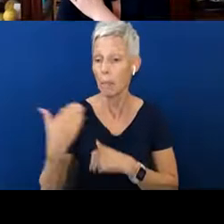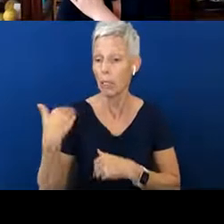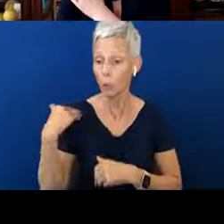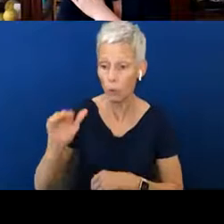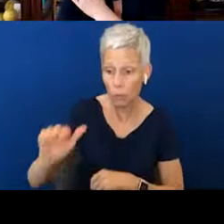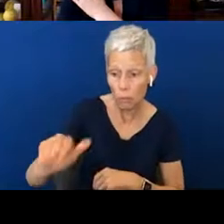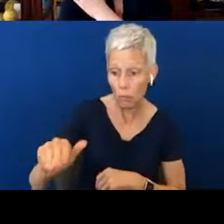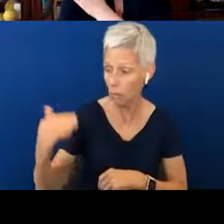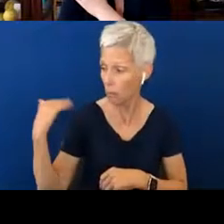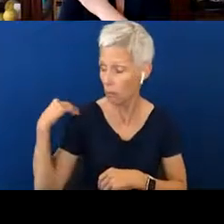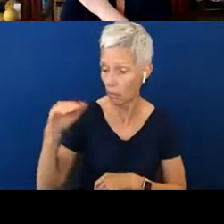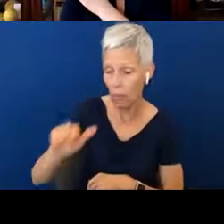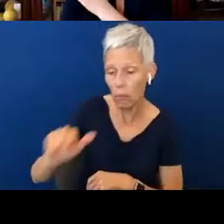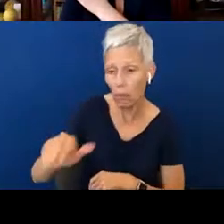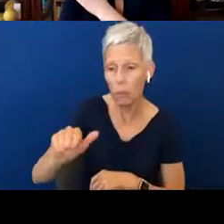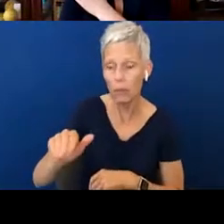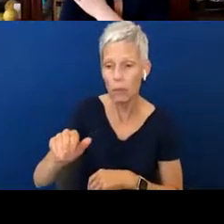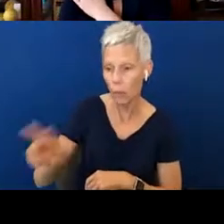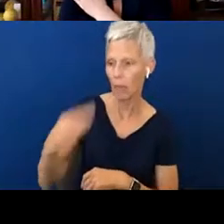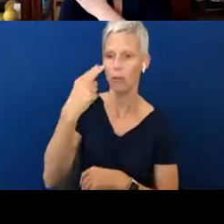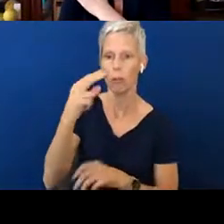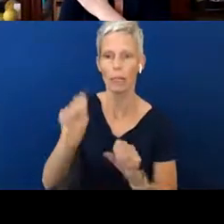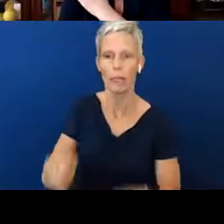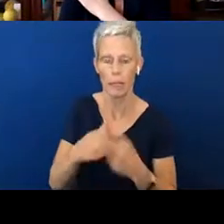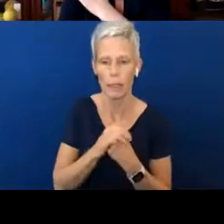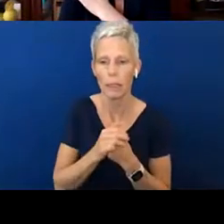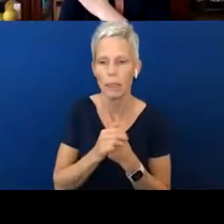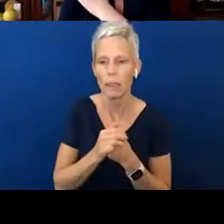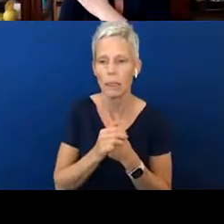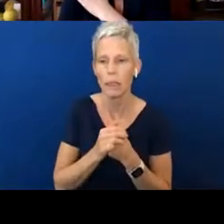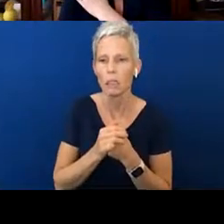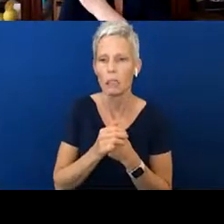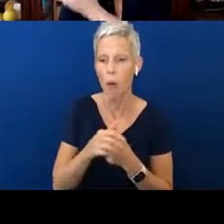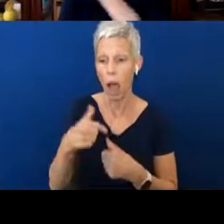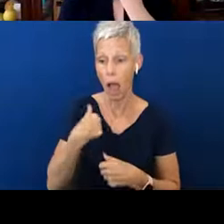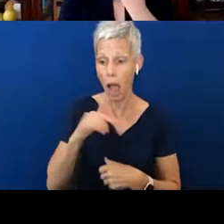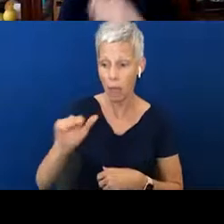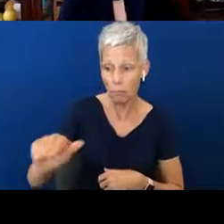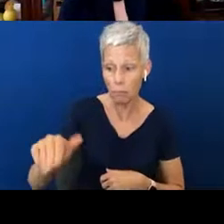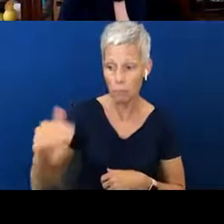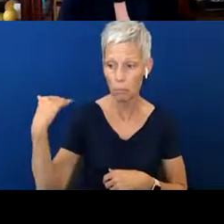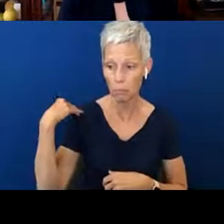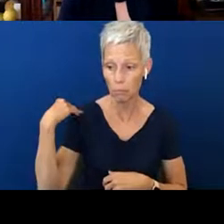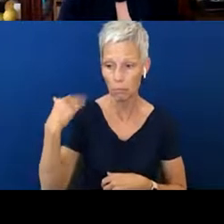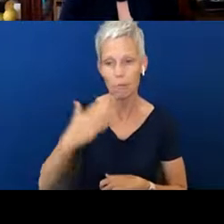Maybe that's what you decide is, “When, when I do this, my child knows to pay attention.